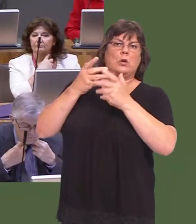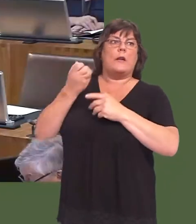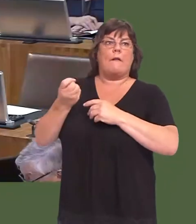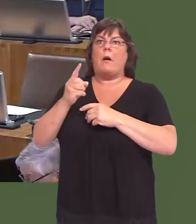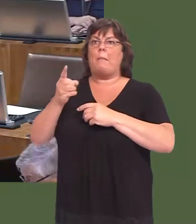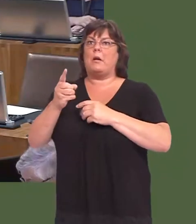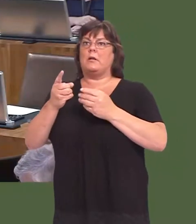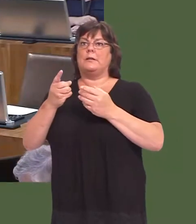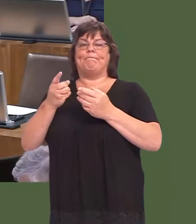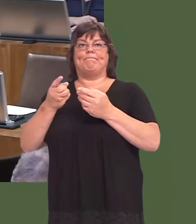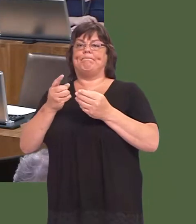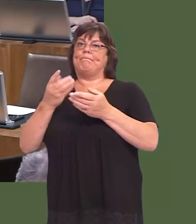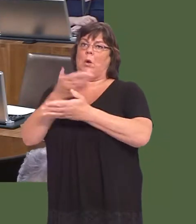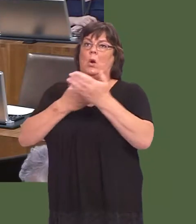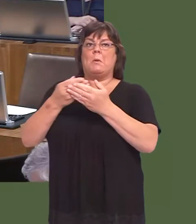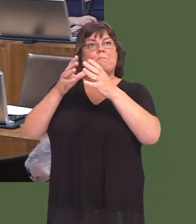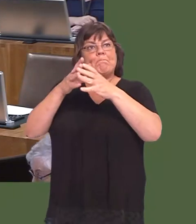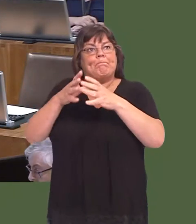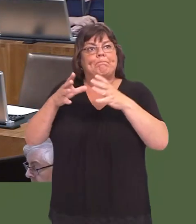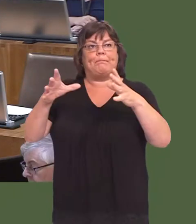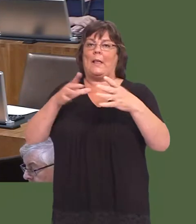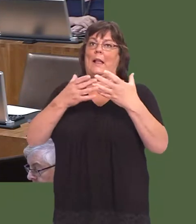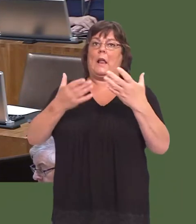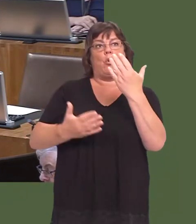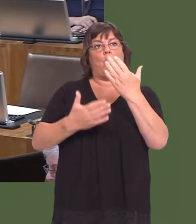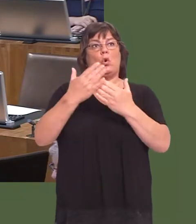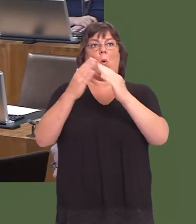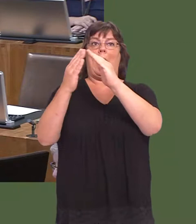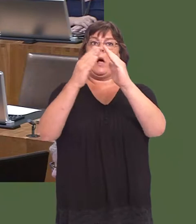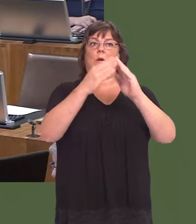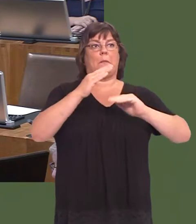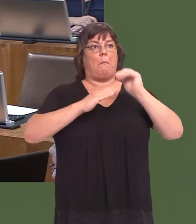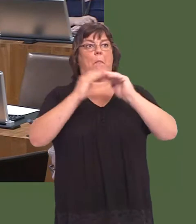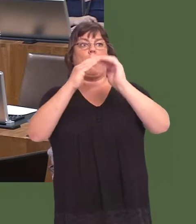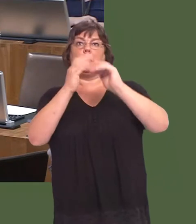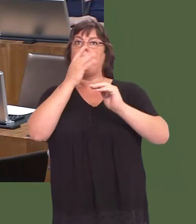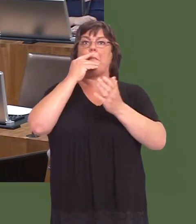In fact, a brand-new housing estate is being built almost up to the prison perimeter at the moment, and those houses are being sold.